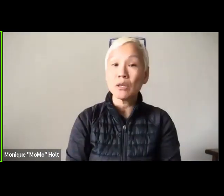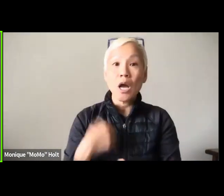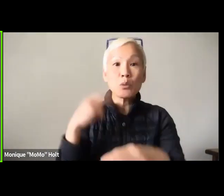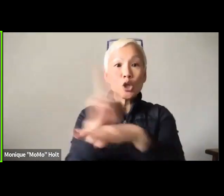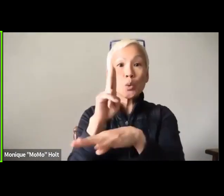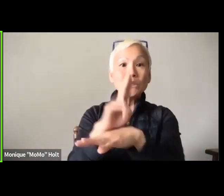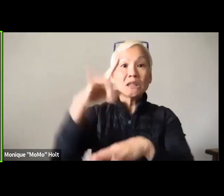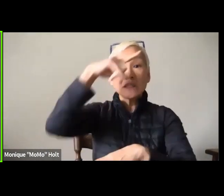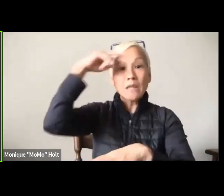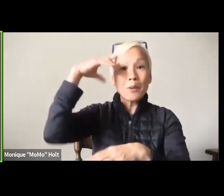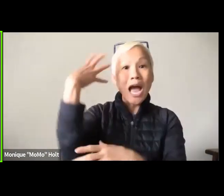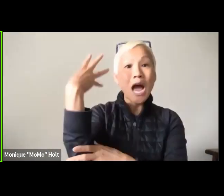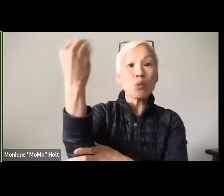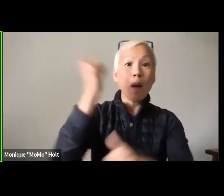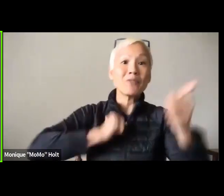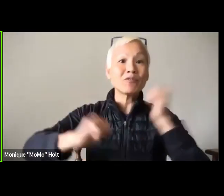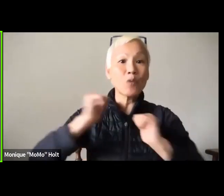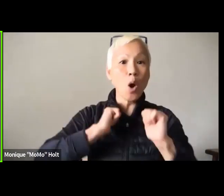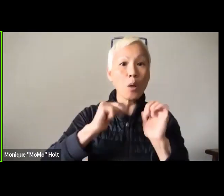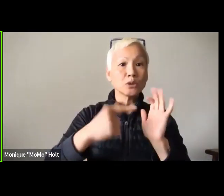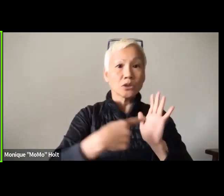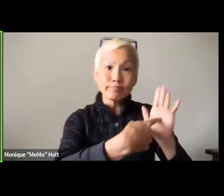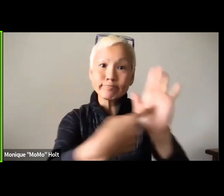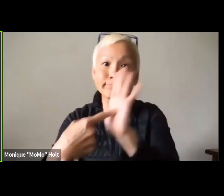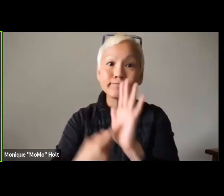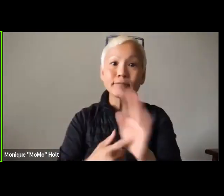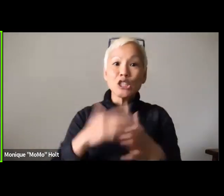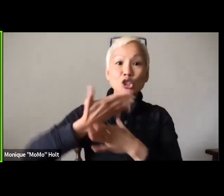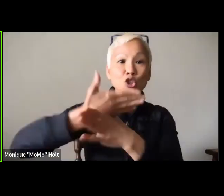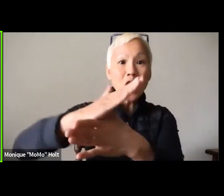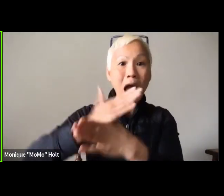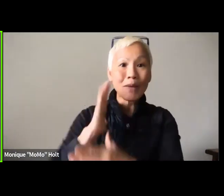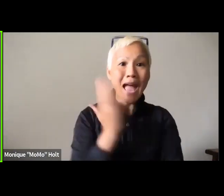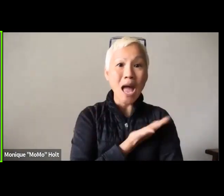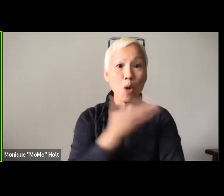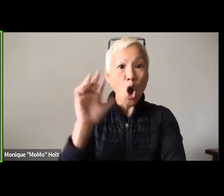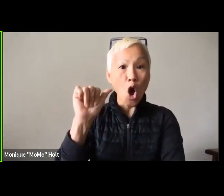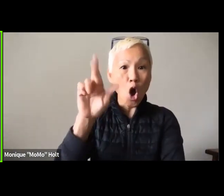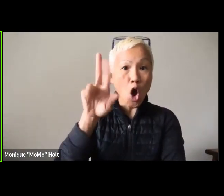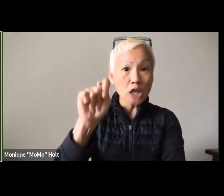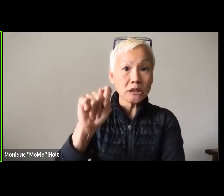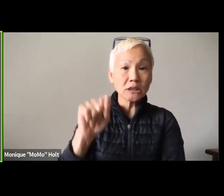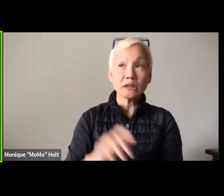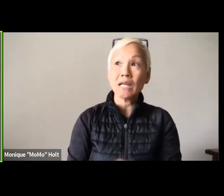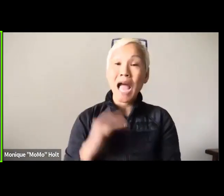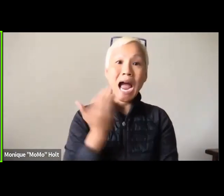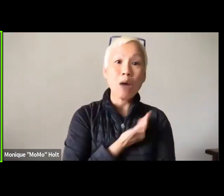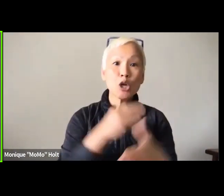we included an LGBTQ celebration, summer outdoor performances, exhibitions